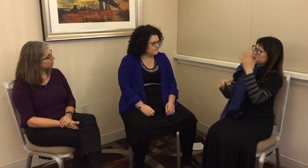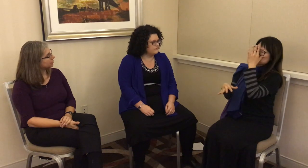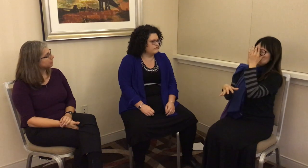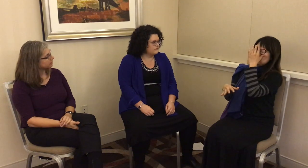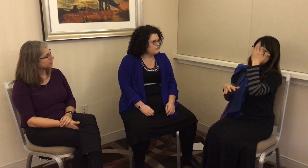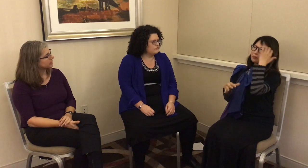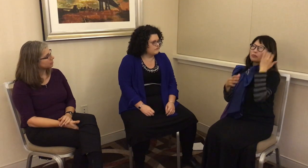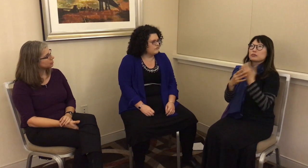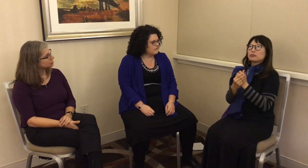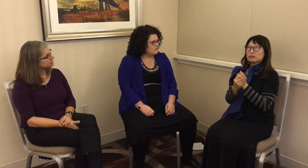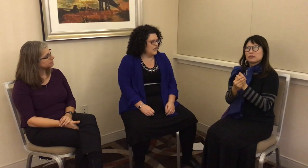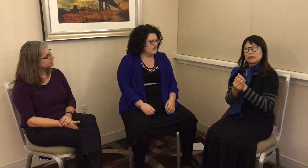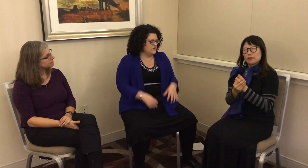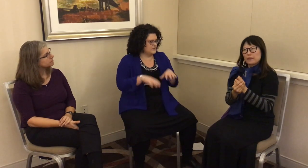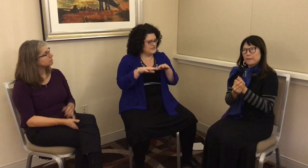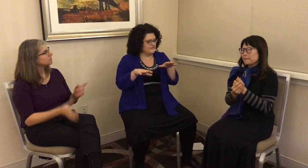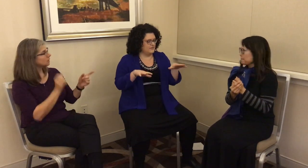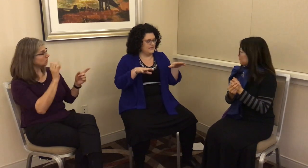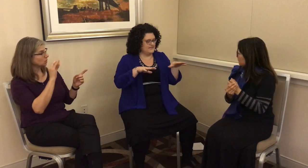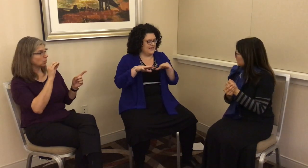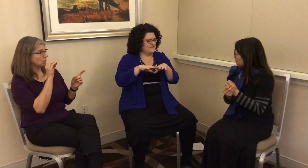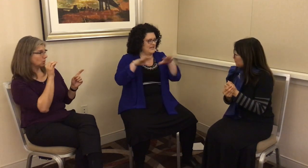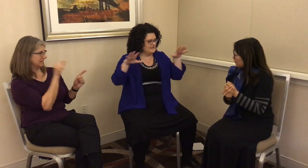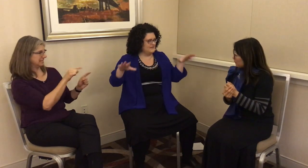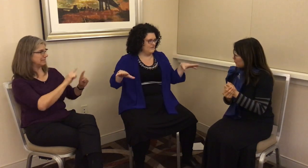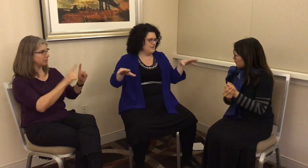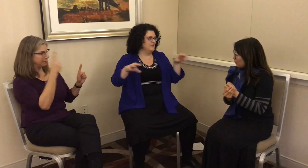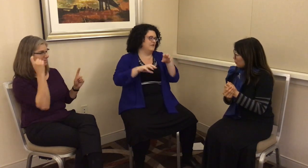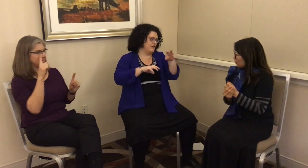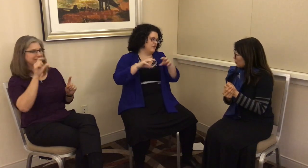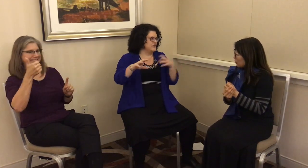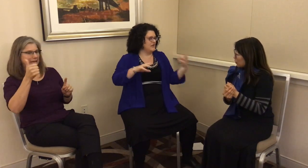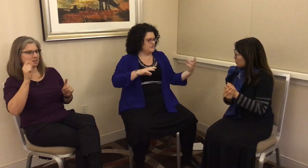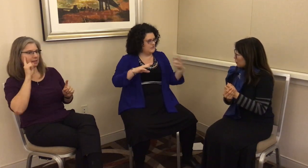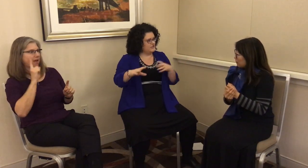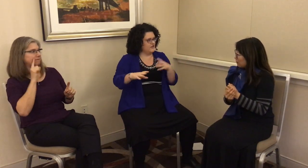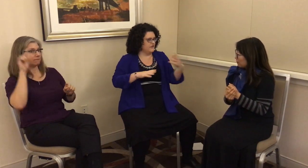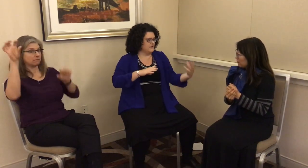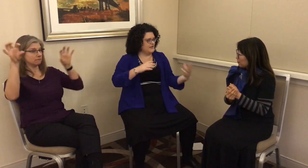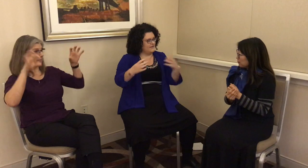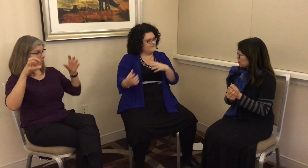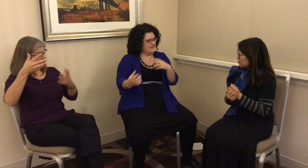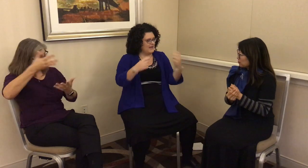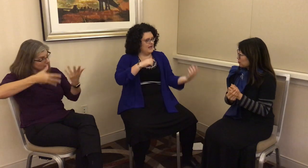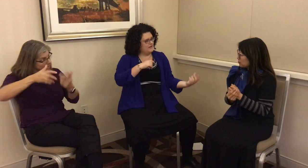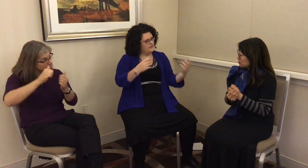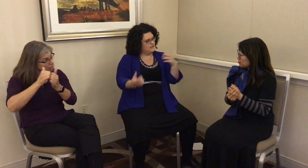another using sign language. G: This one’s different because they have 10 deaf people, and they’re all interacting with each other, and so they can feed back